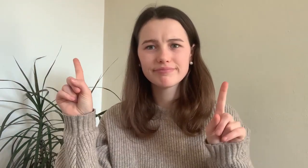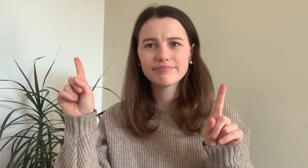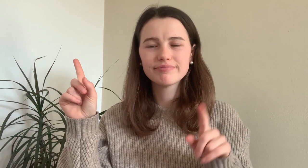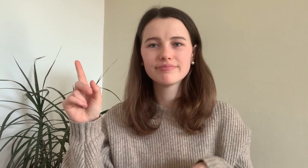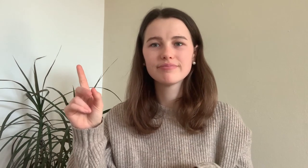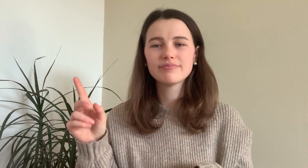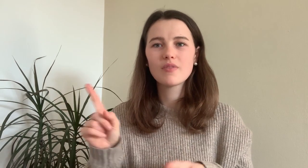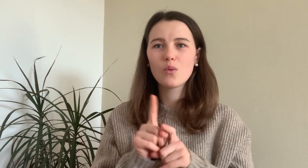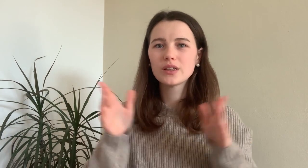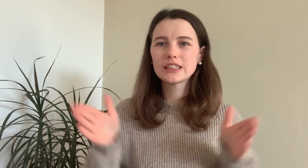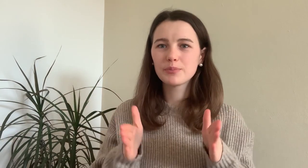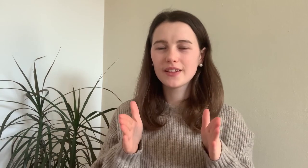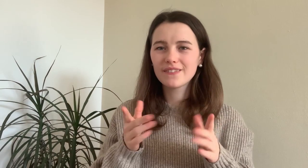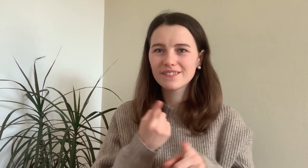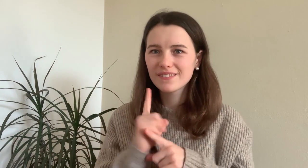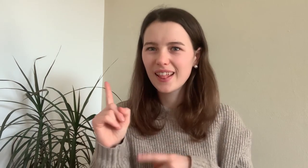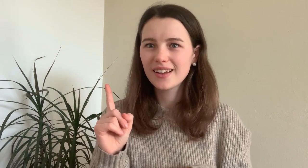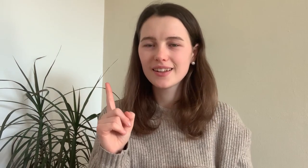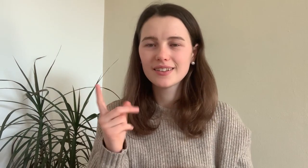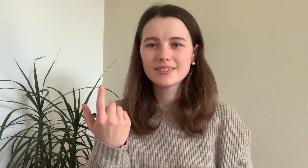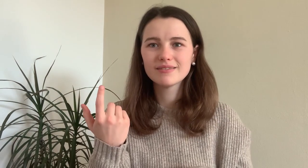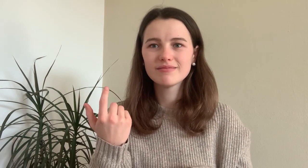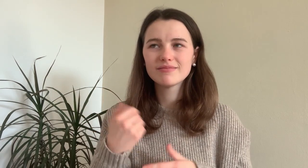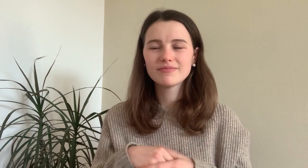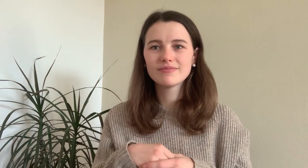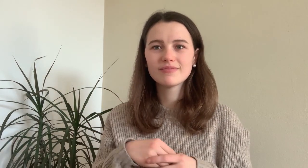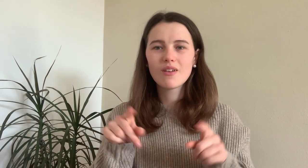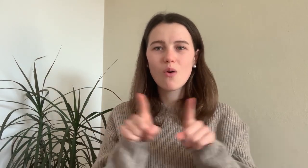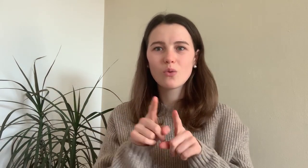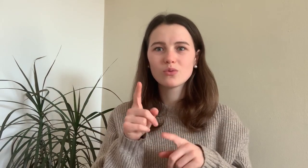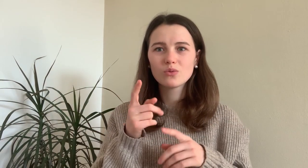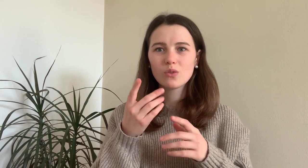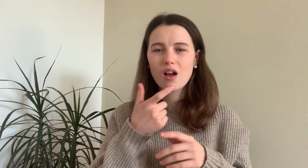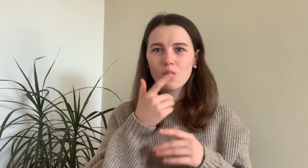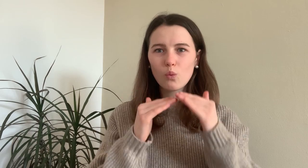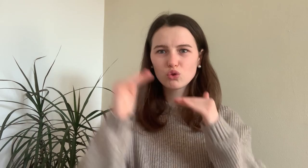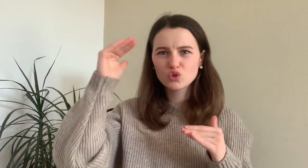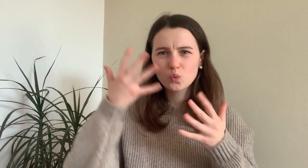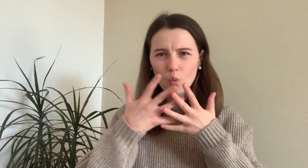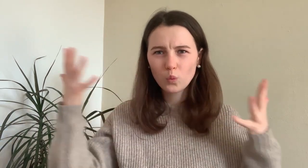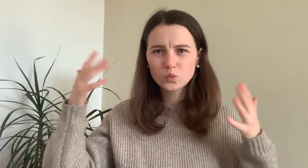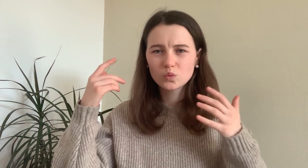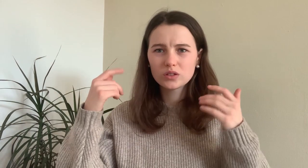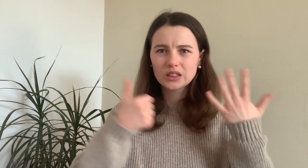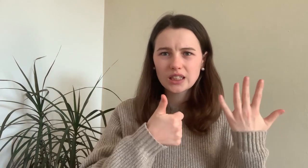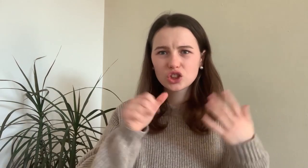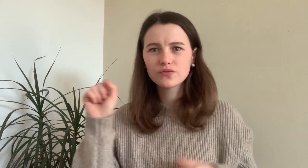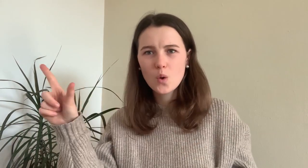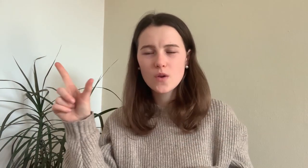Also I had no discipline to practice hearing at that time and the age difference was huge. 6 and 12 years.